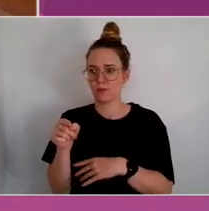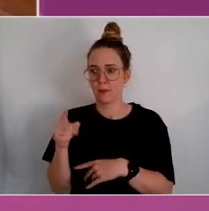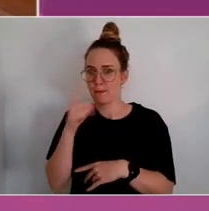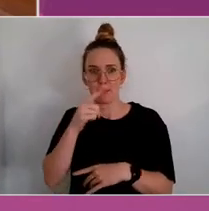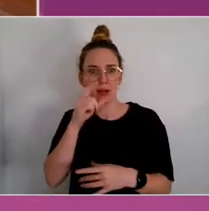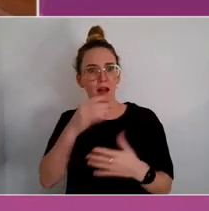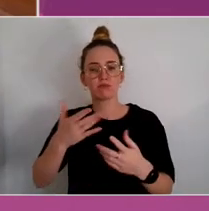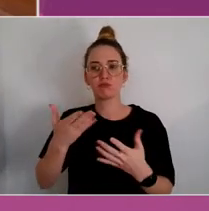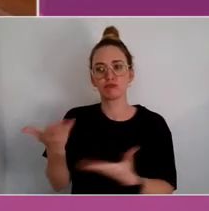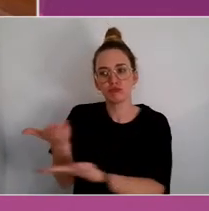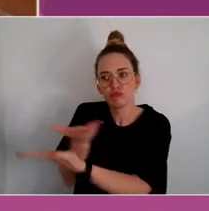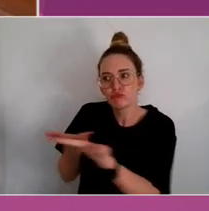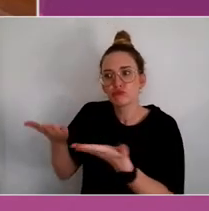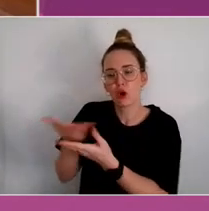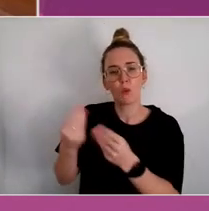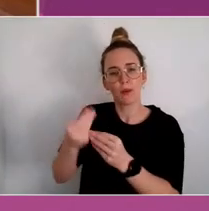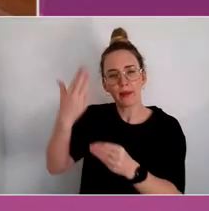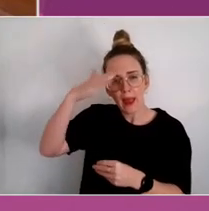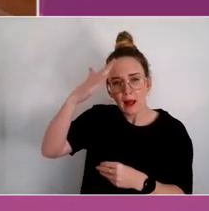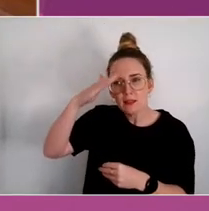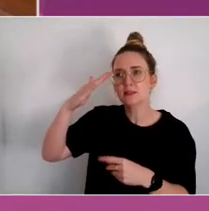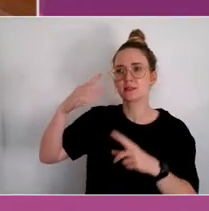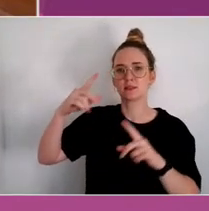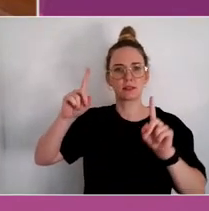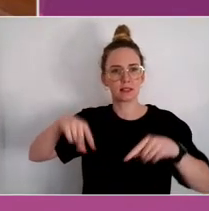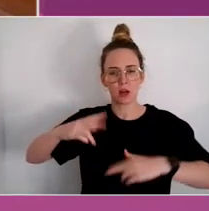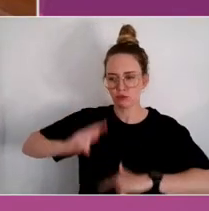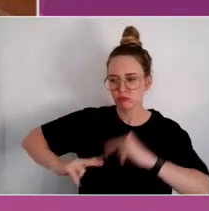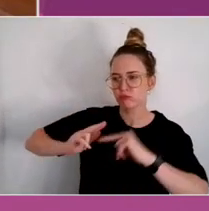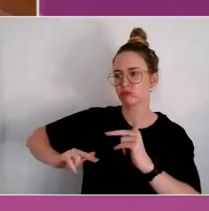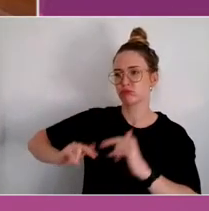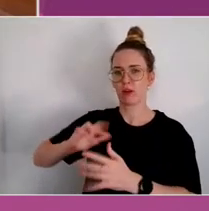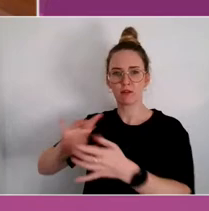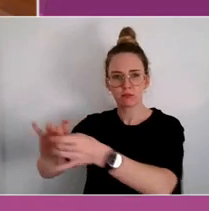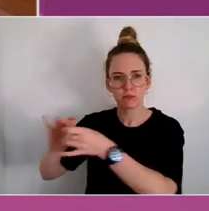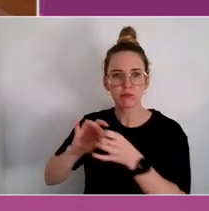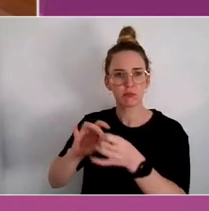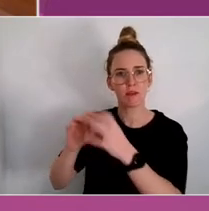with elders, develop friendships while they're there, and sharing their stories through art.